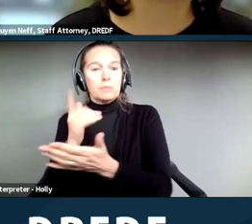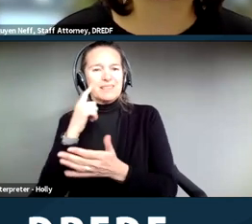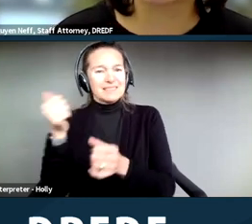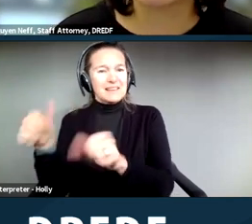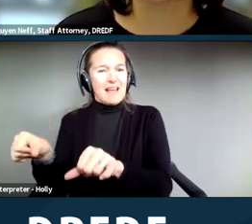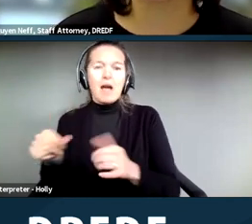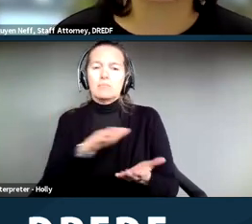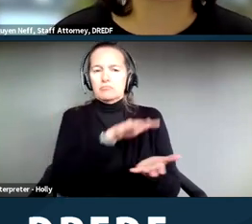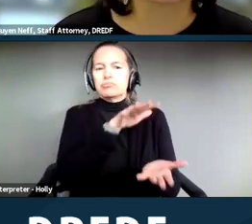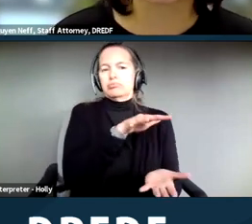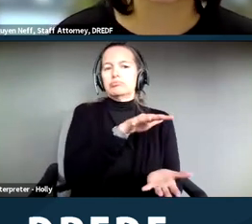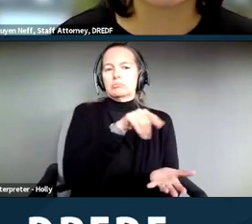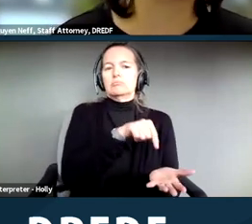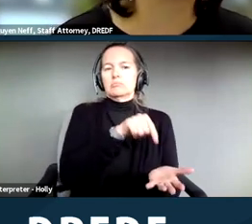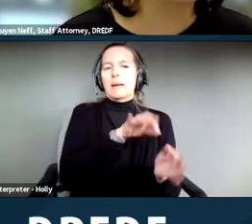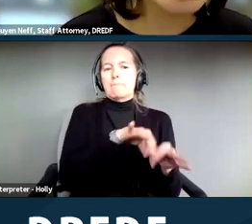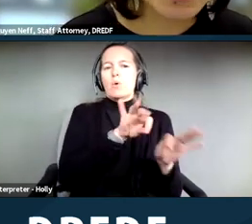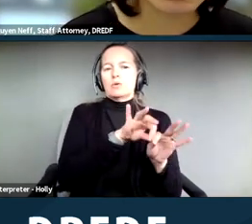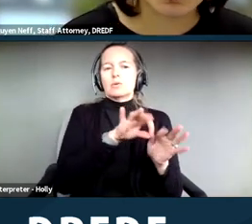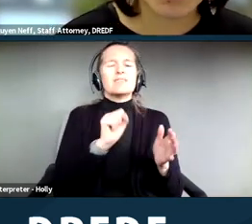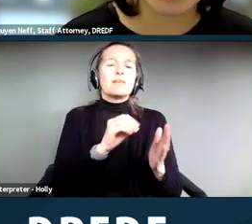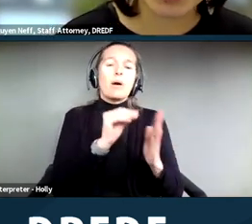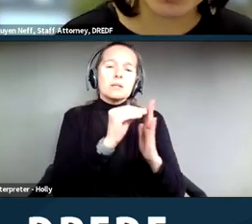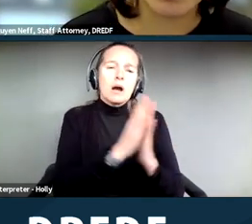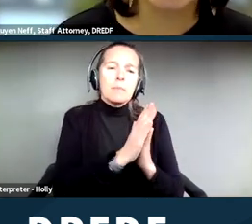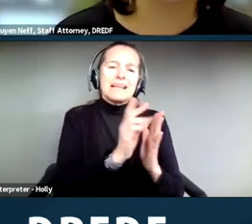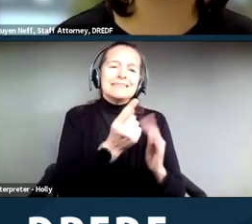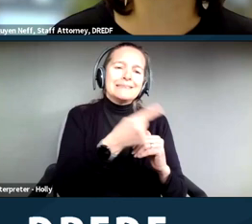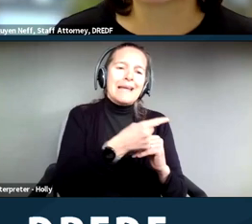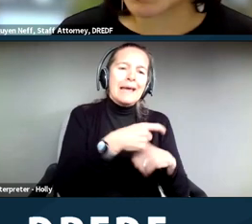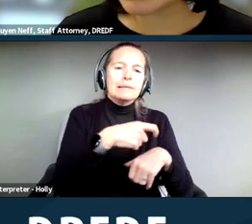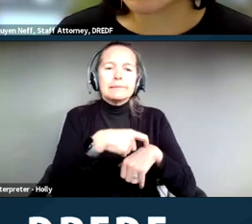Document, you know, the date, the time, who you made the request to, who responded. A